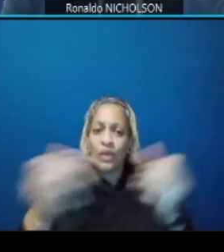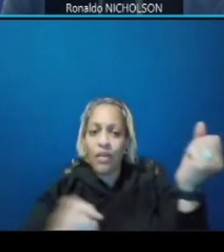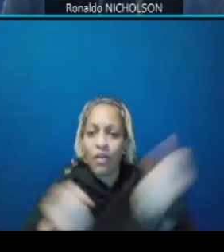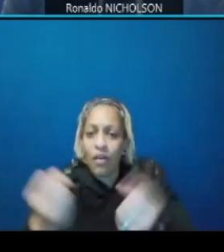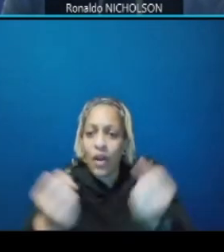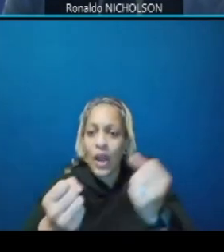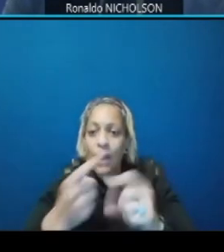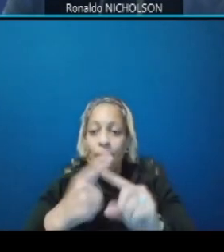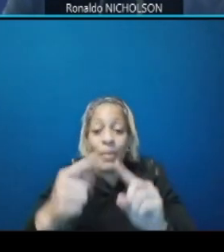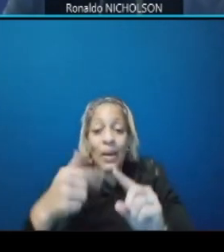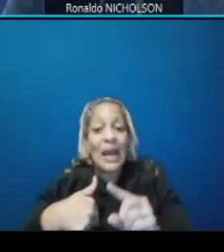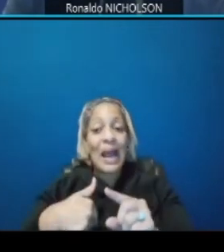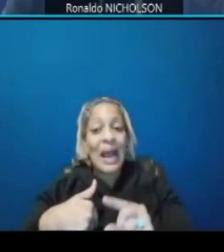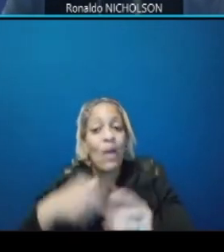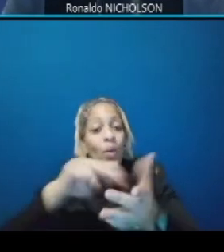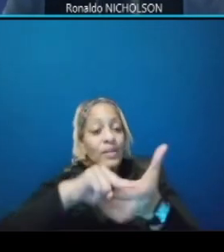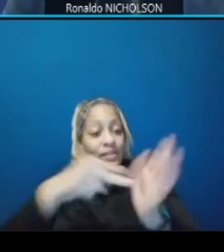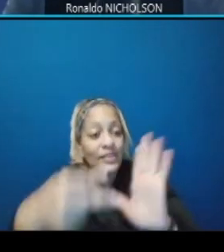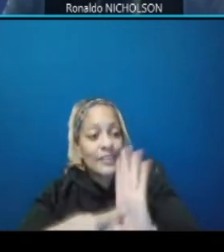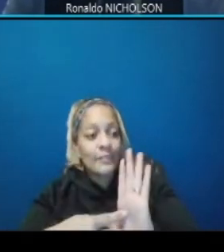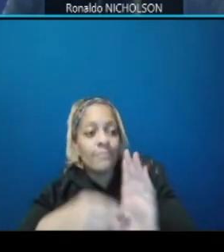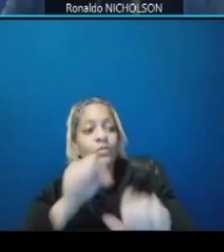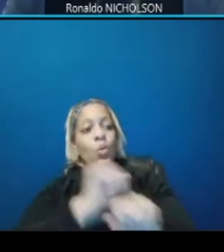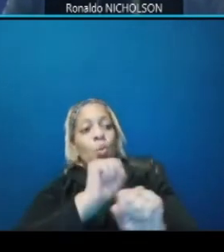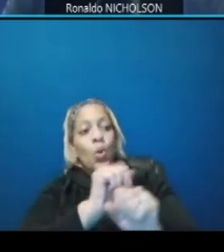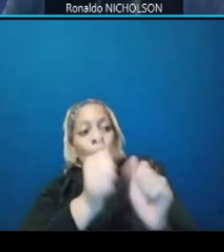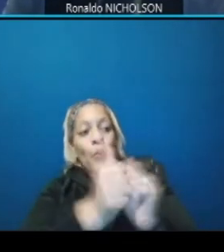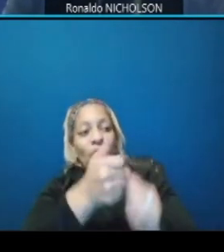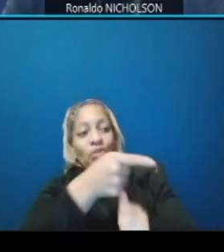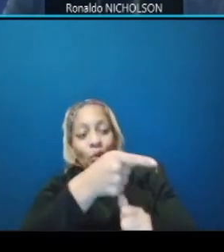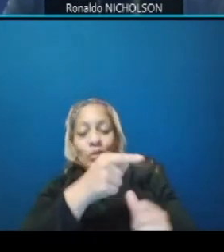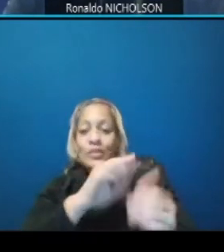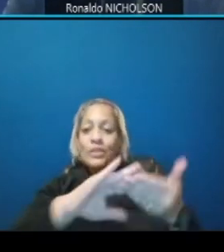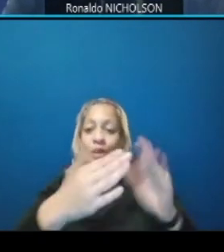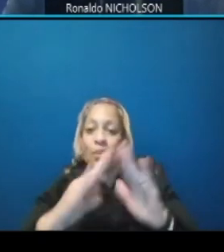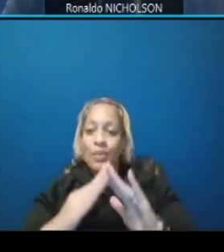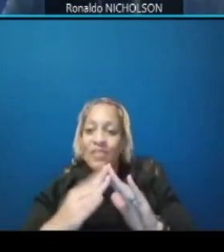to work with the community to make sure again that it blends directly with the community